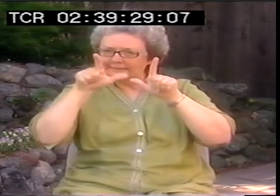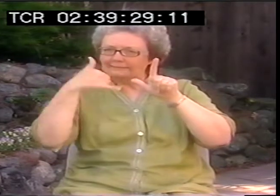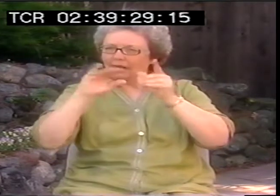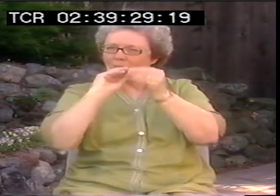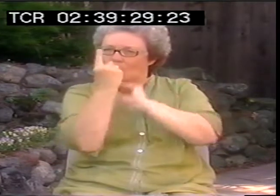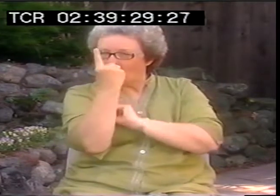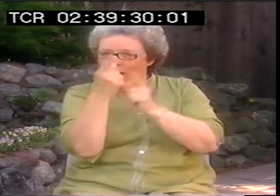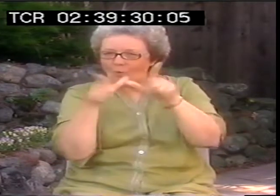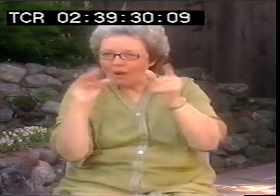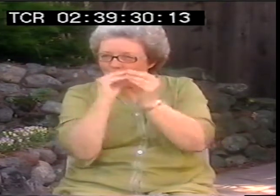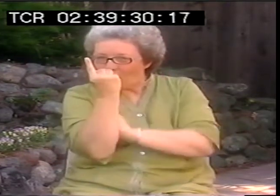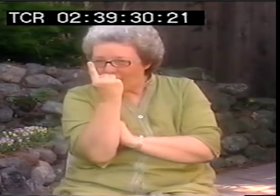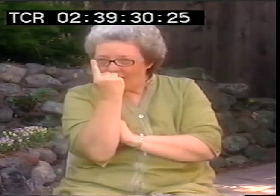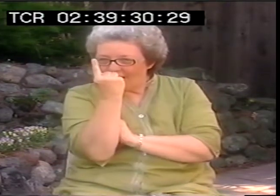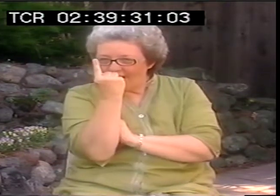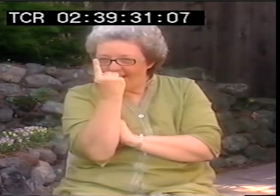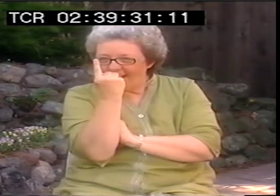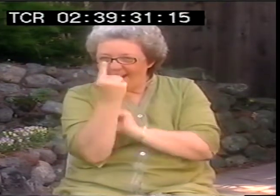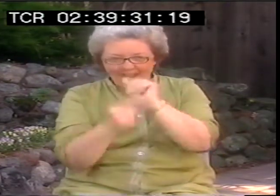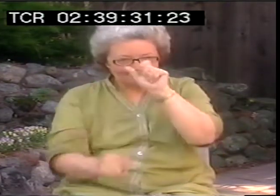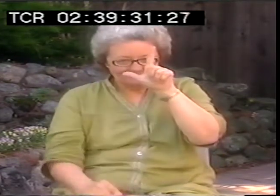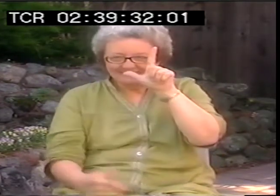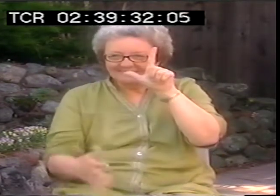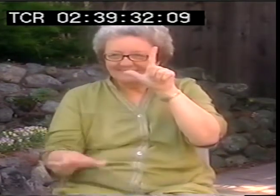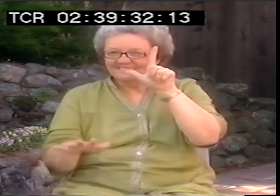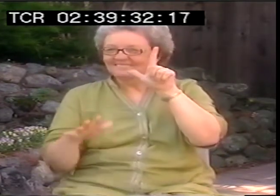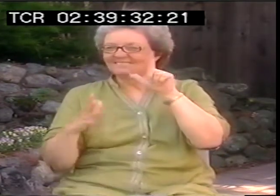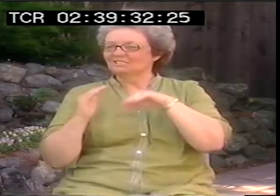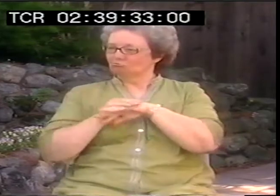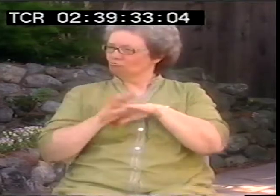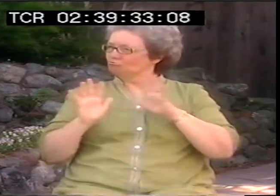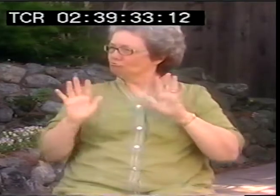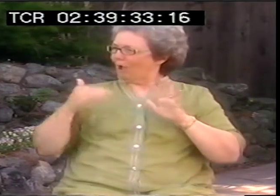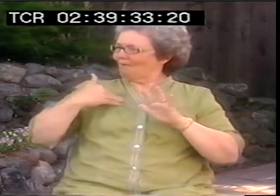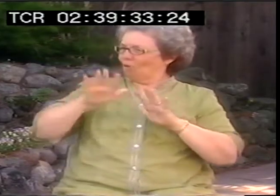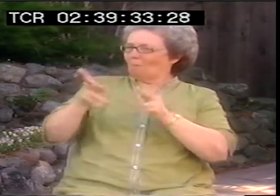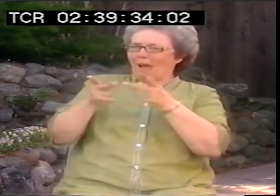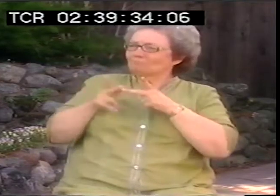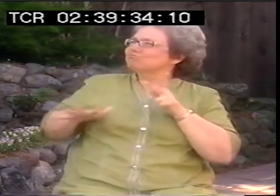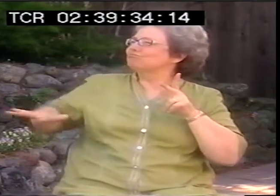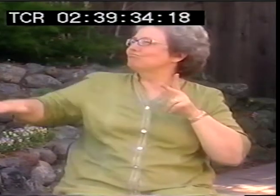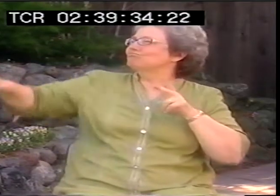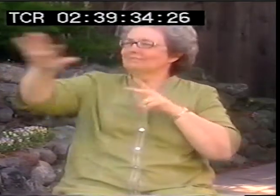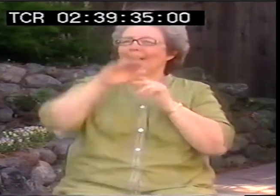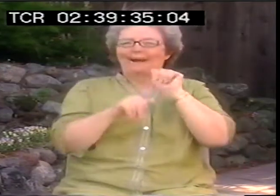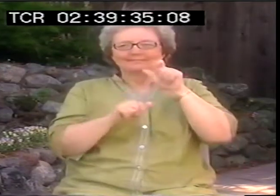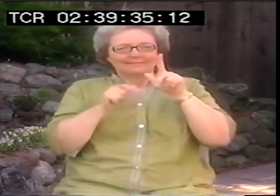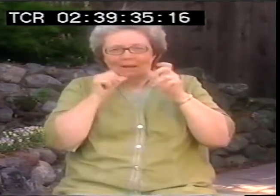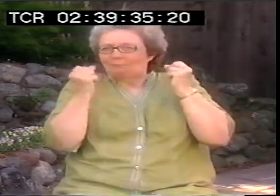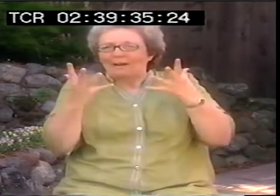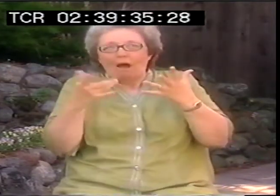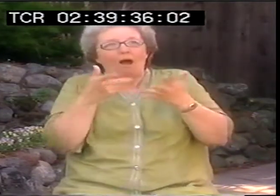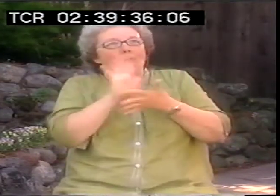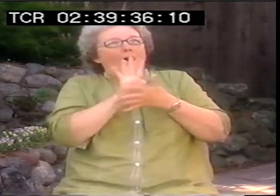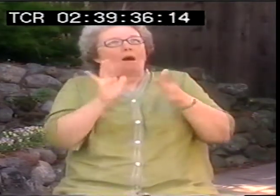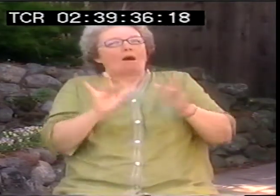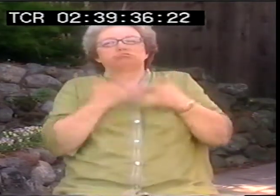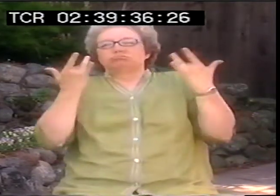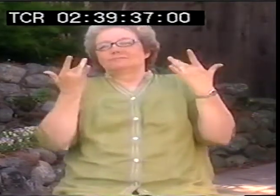You know, ASL is the number one, and that's one thing I said, I wanted the only language to have ASL. Because there's not many places where you could go to a movie